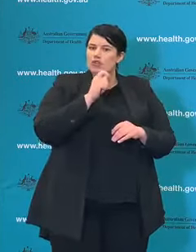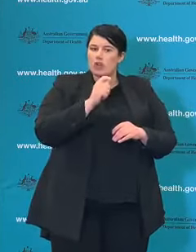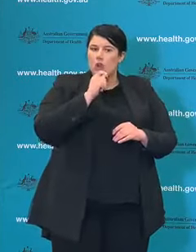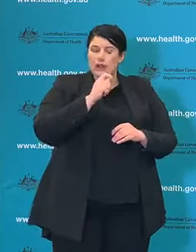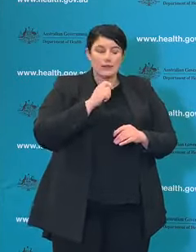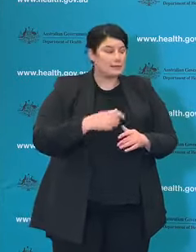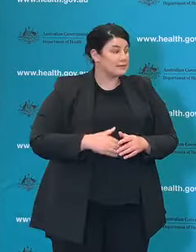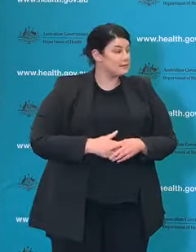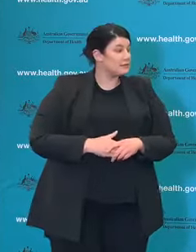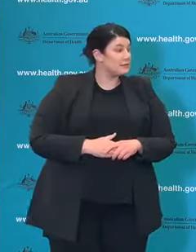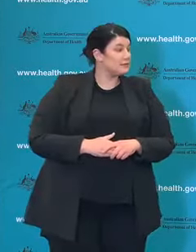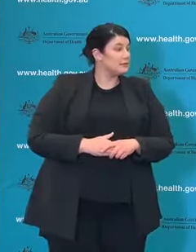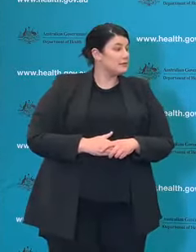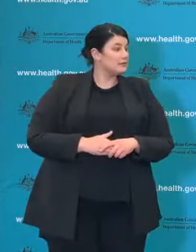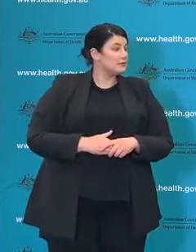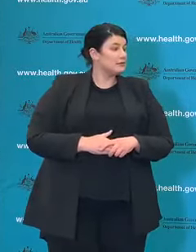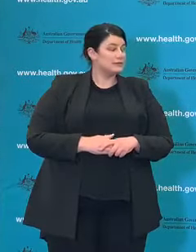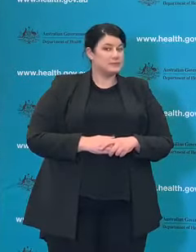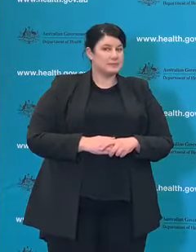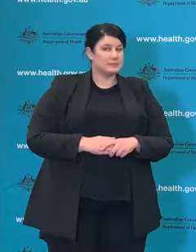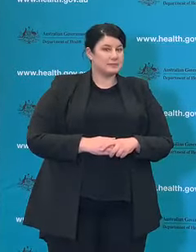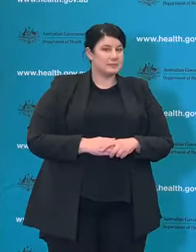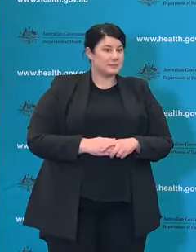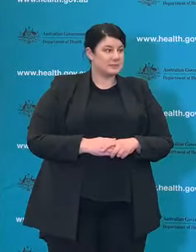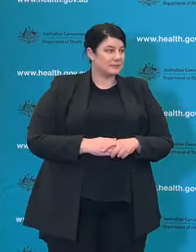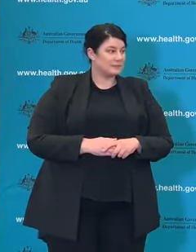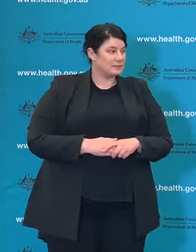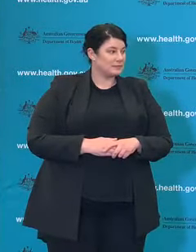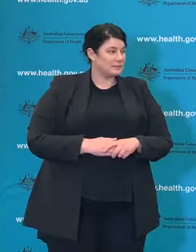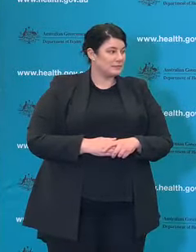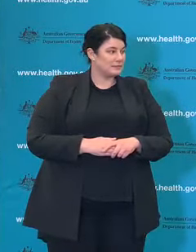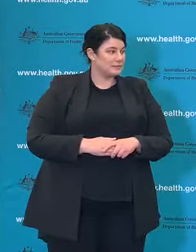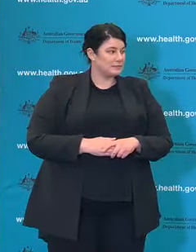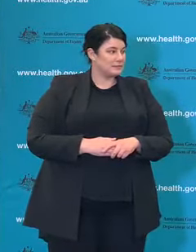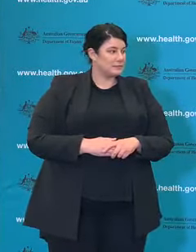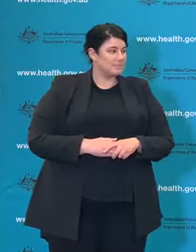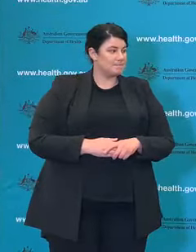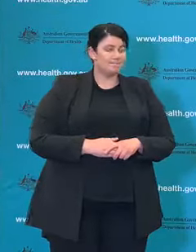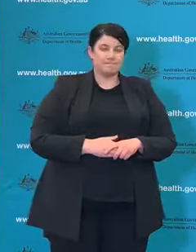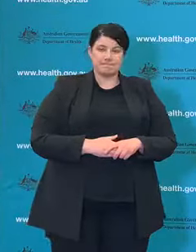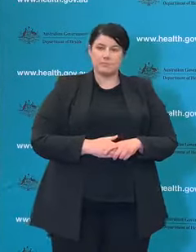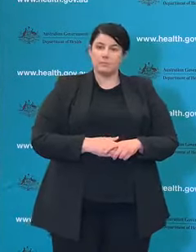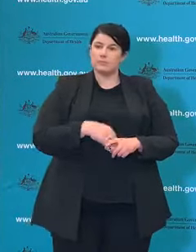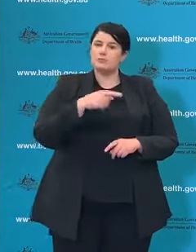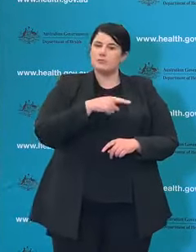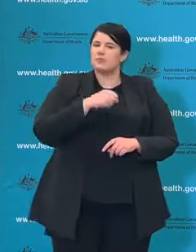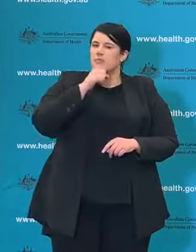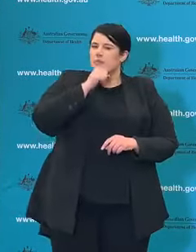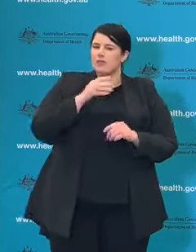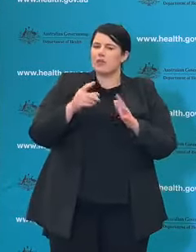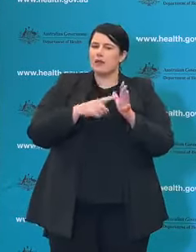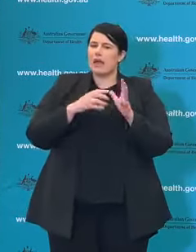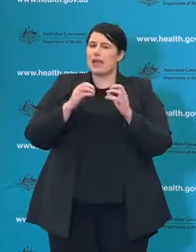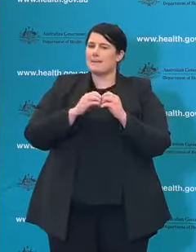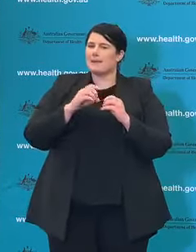I'll pick it up - Andrew Green from the ABC. Go ahead Andrew.